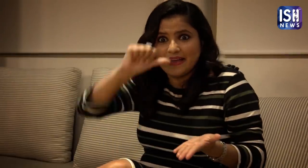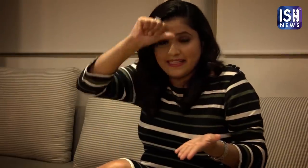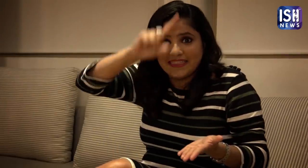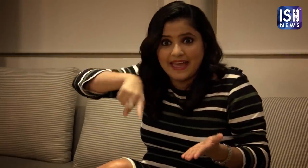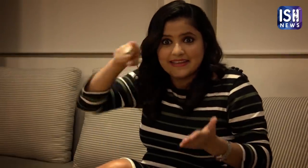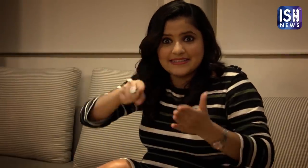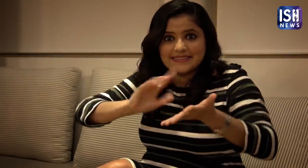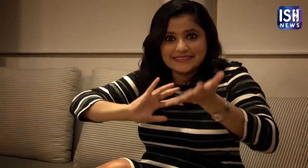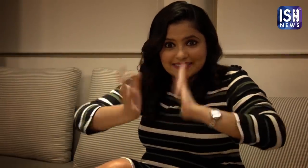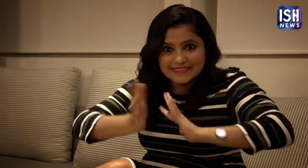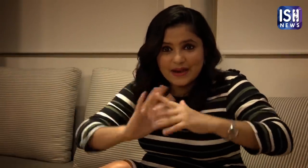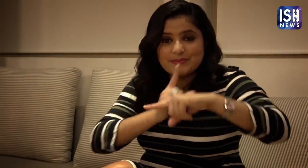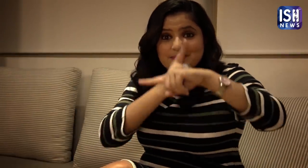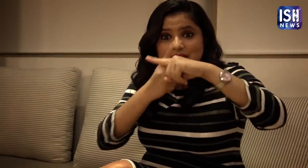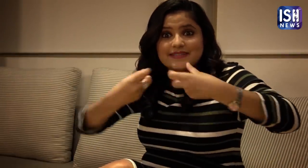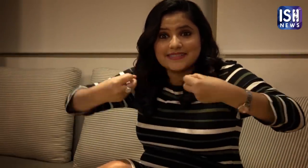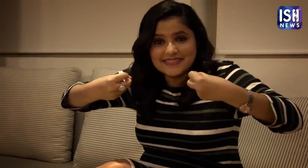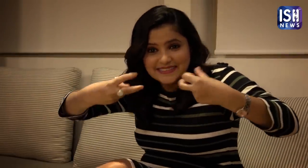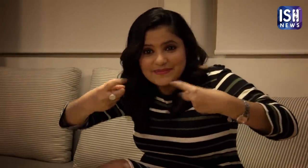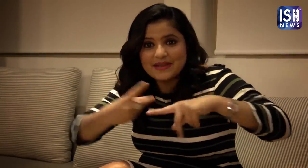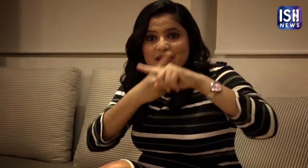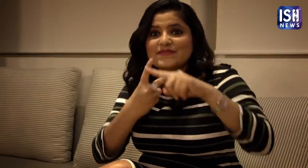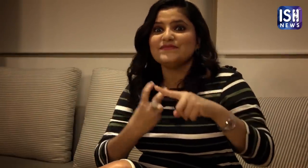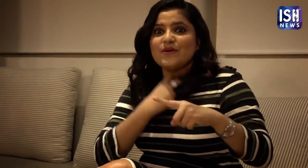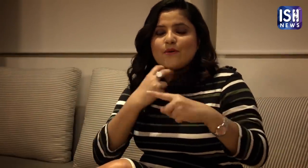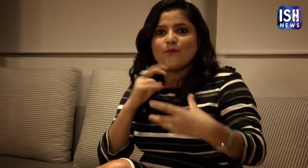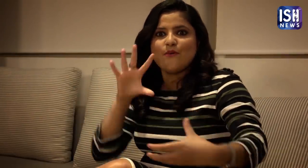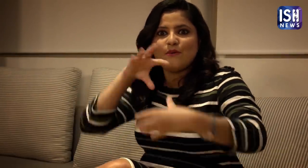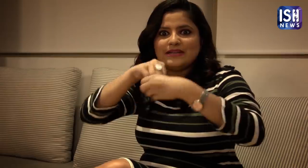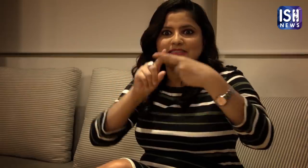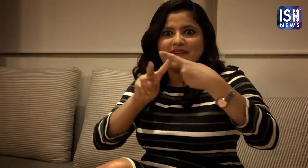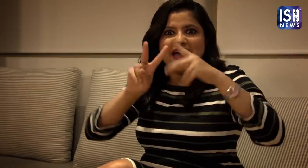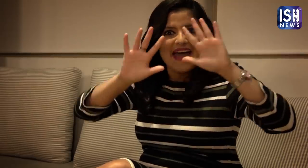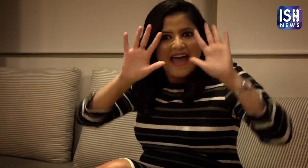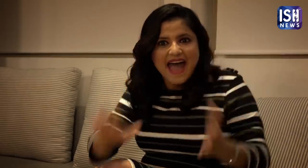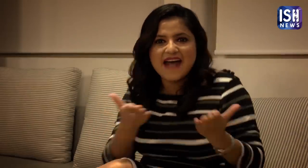there will be videos in Indian Sign Language, with subtitles & voice-over on television!